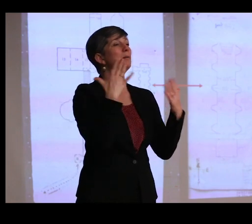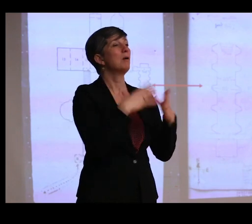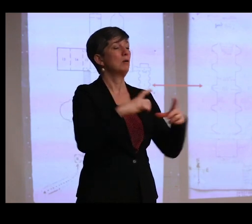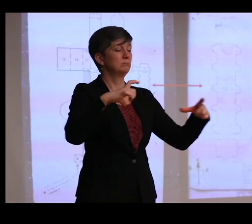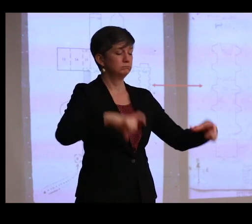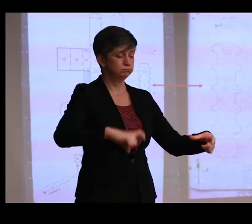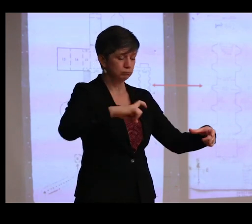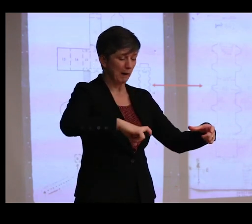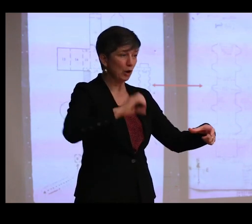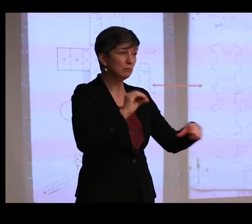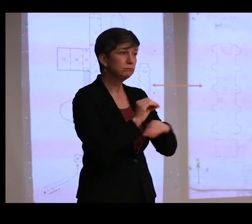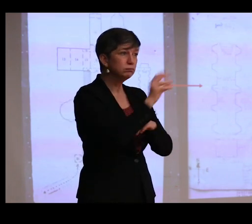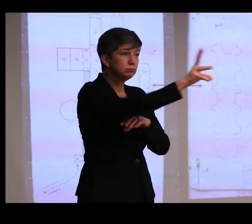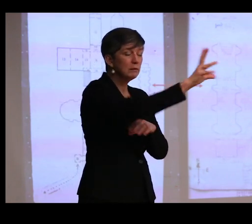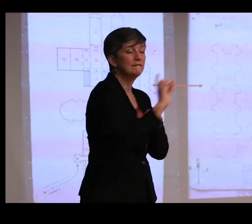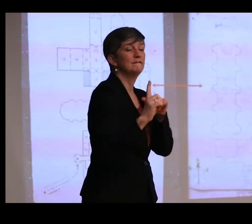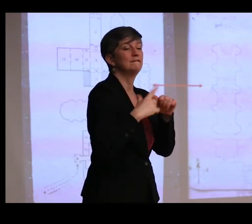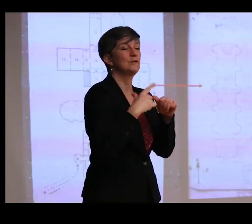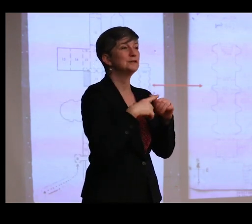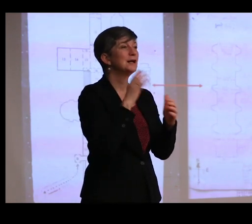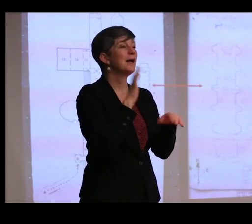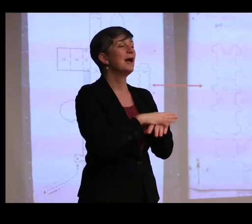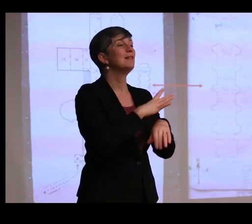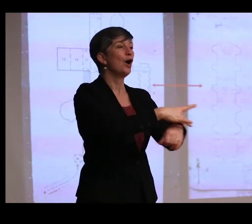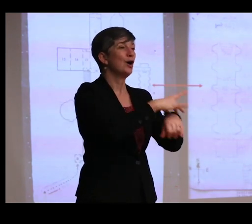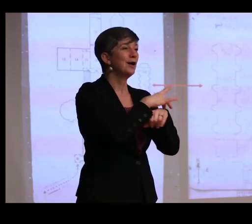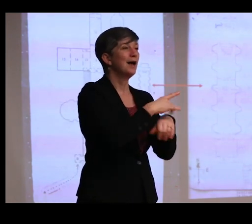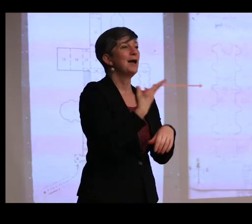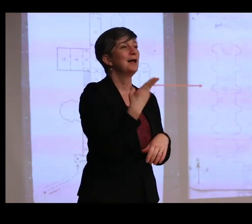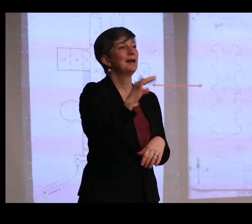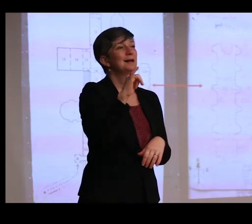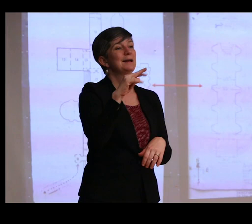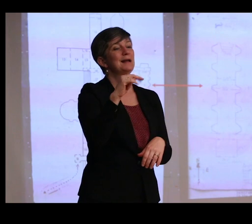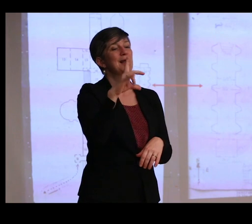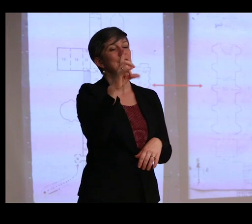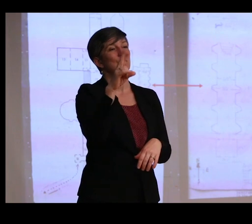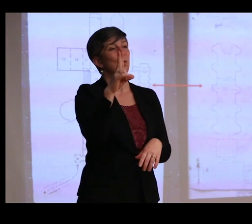to be installed first in the archaeological and Hindu sculpture exhibits with information